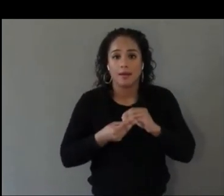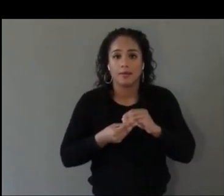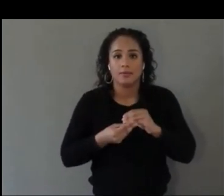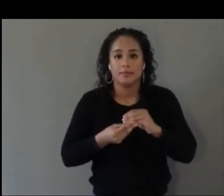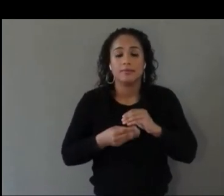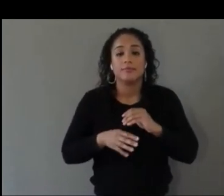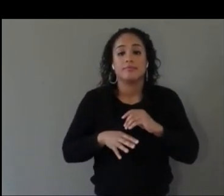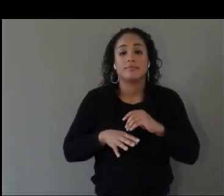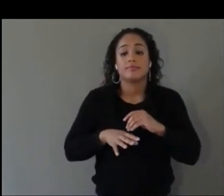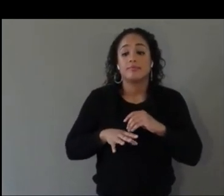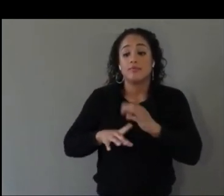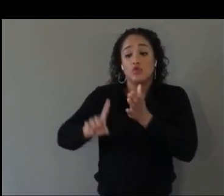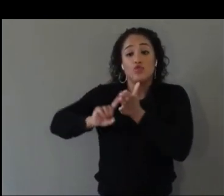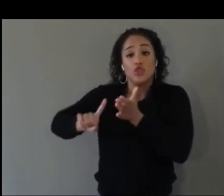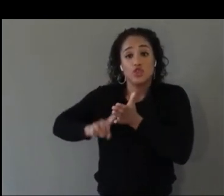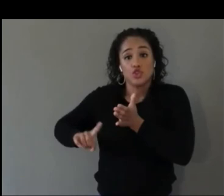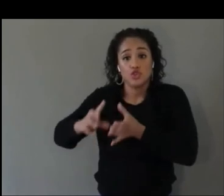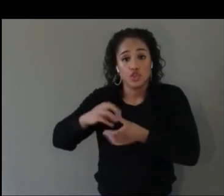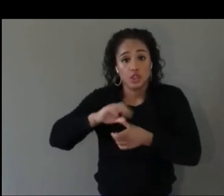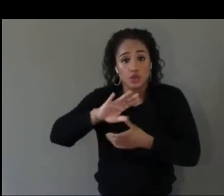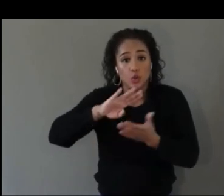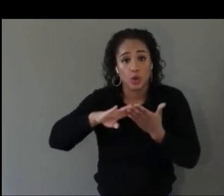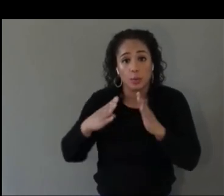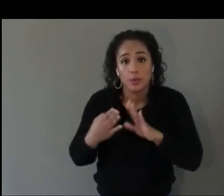A lot of researchers are building plug-ins.